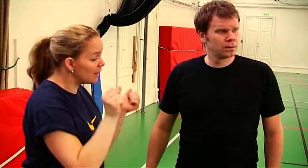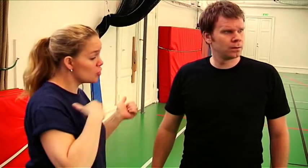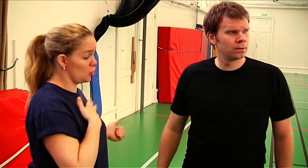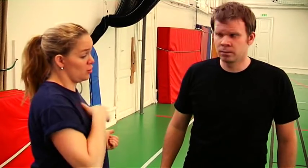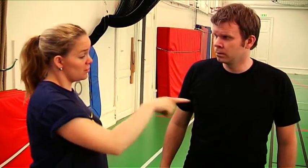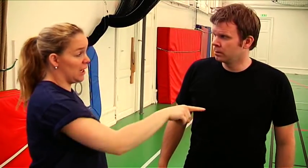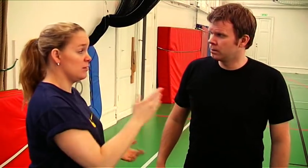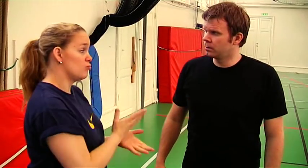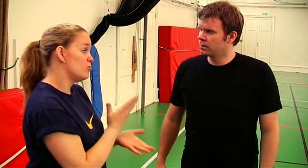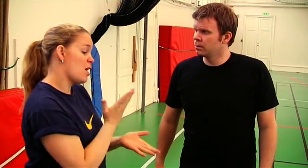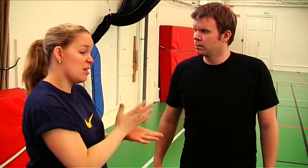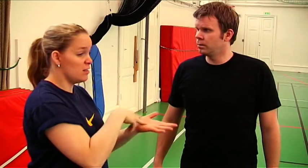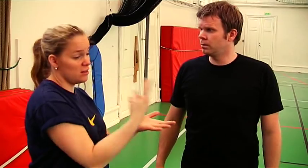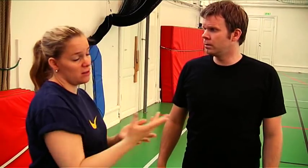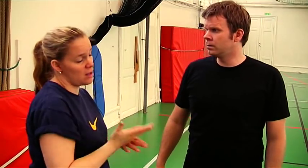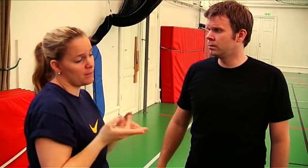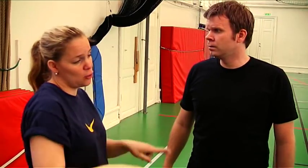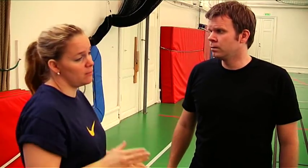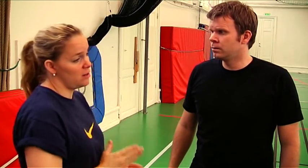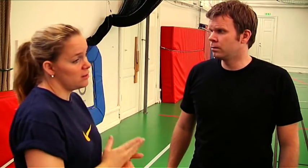But I thought that was correctly called.